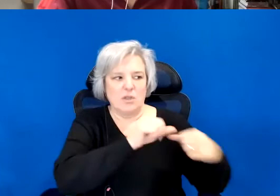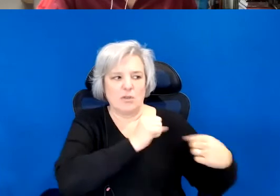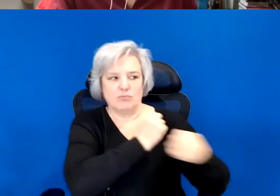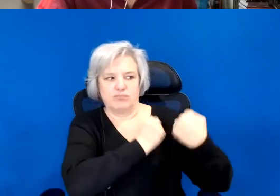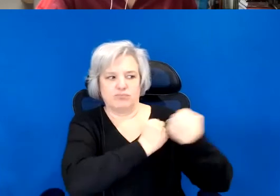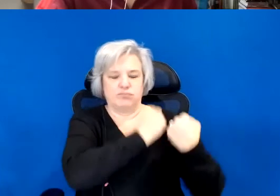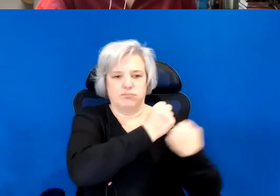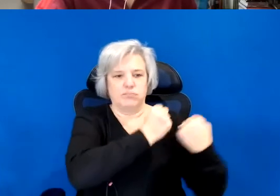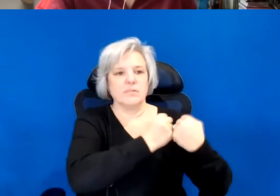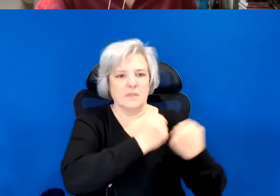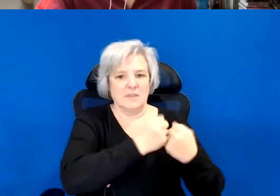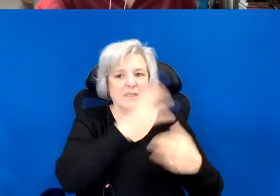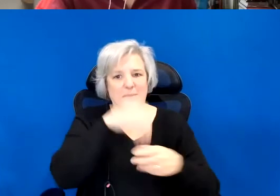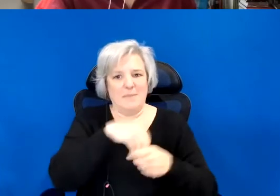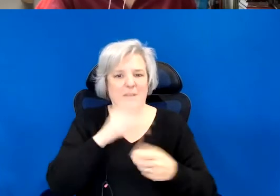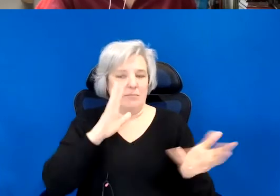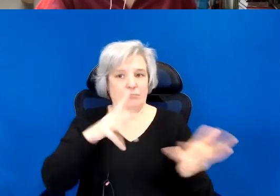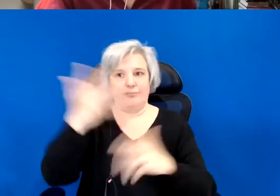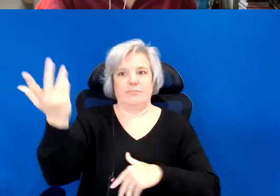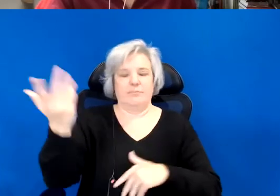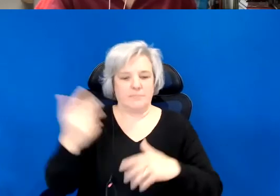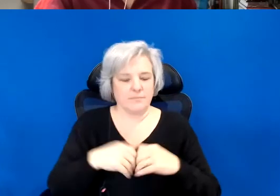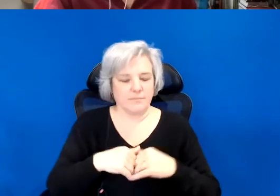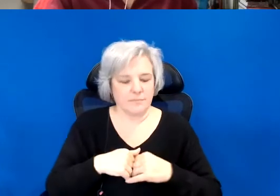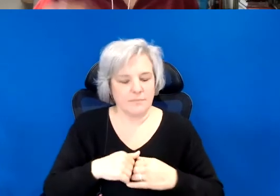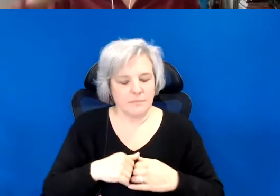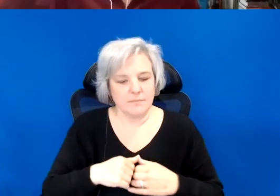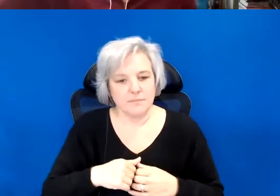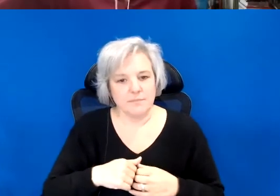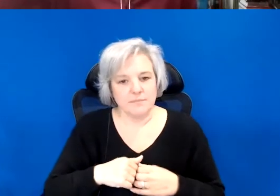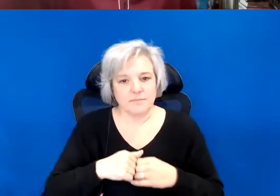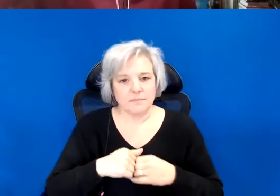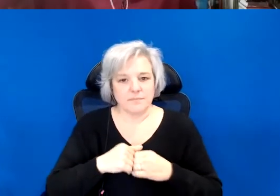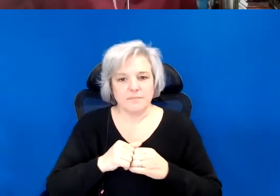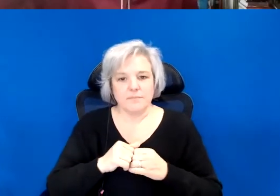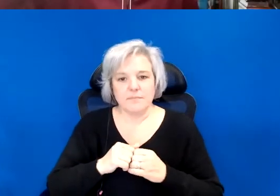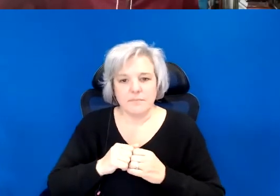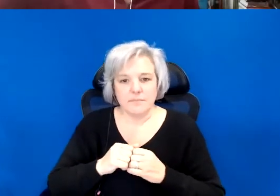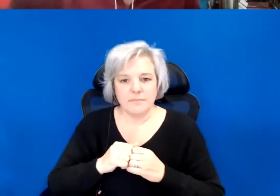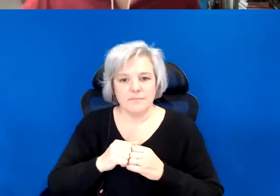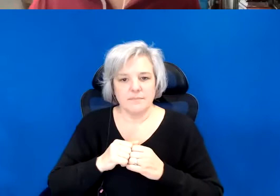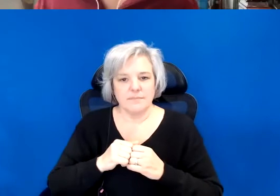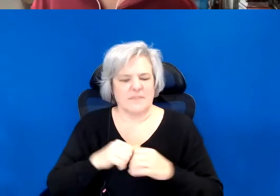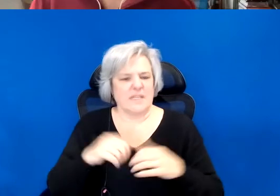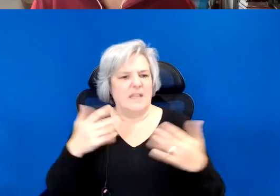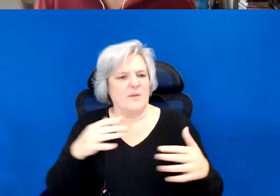midst of catastrophe. I know it's interesting to put pressure on